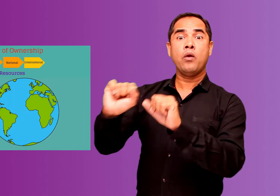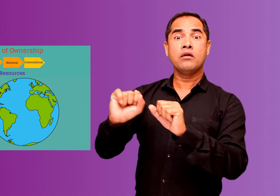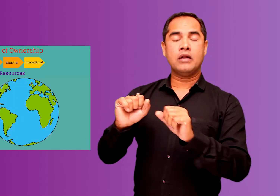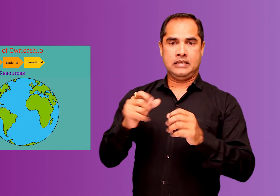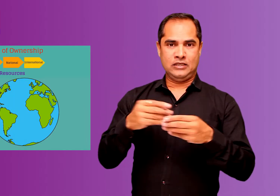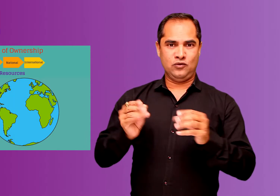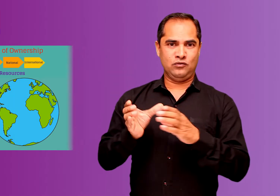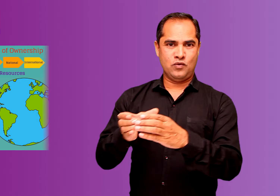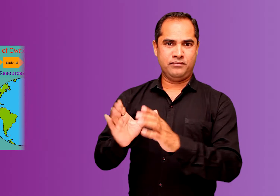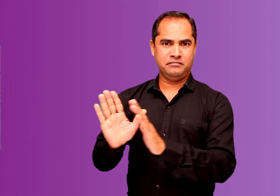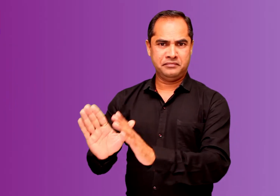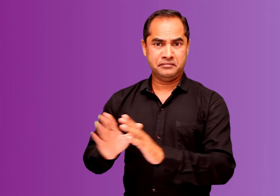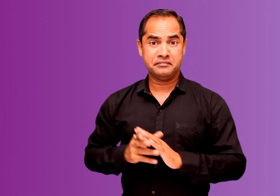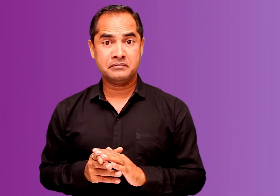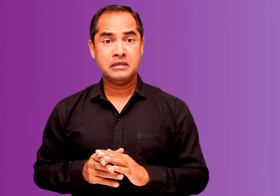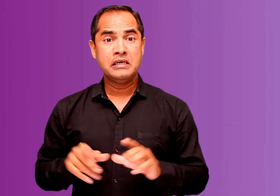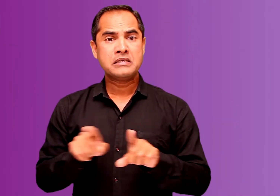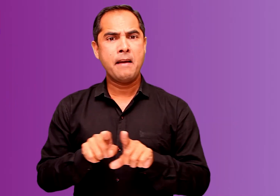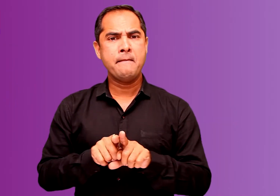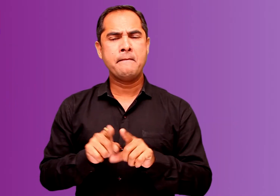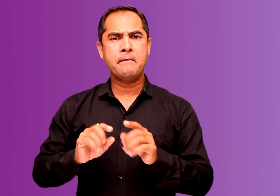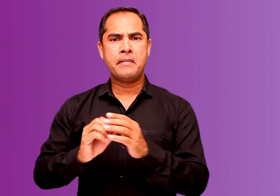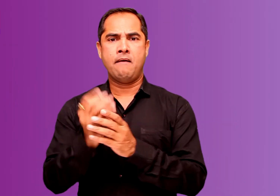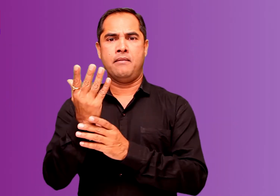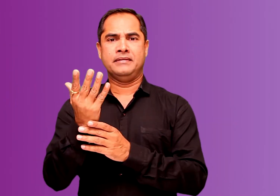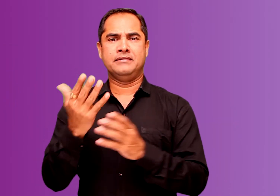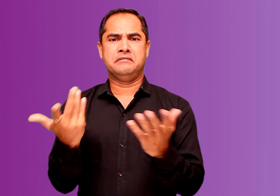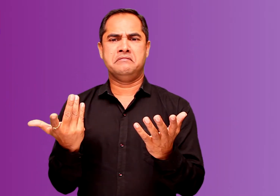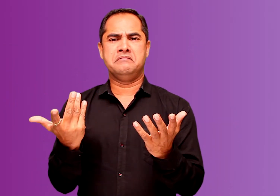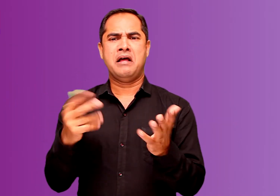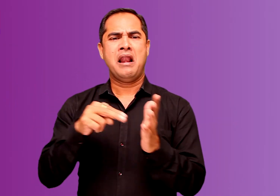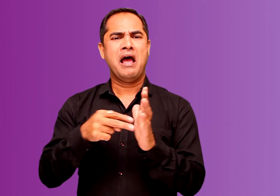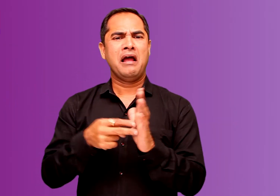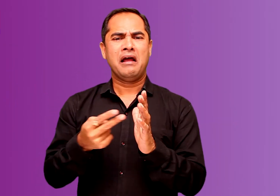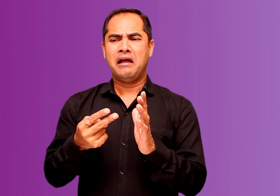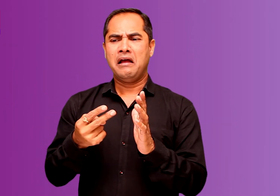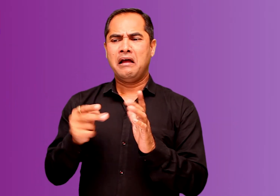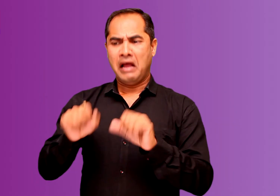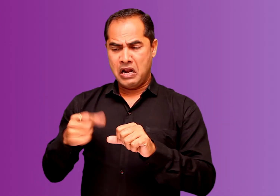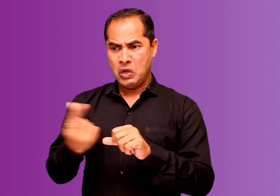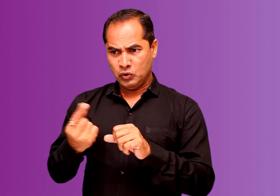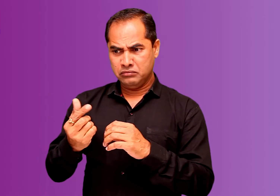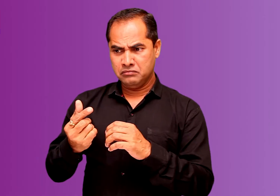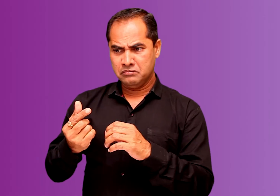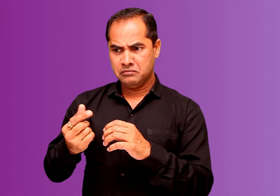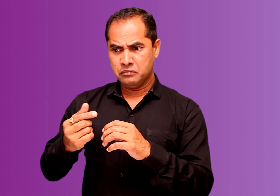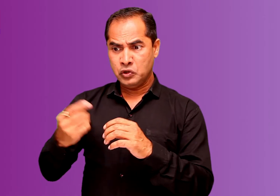We can also classify on the basis of status of development as